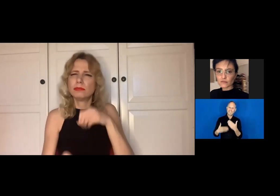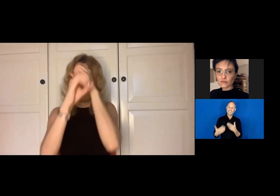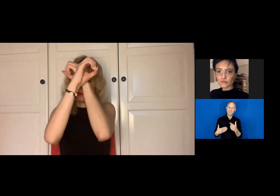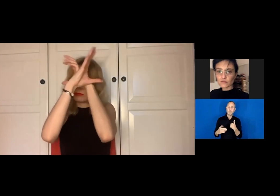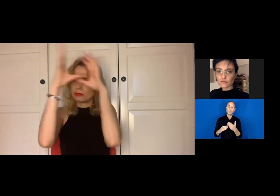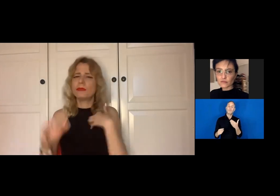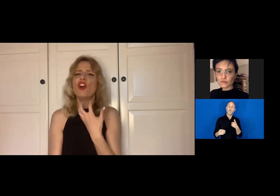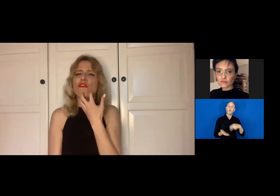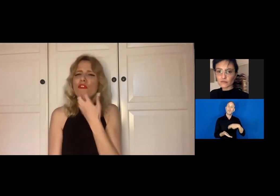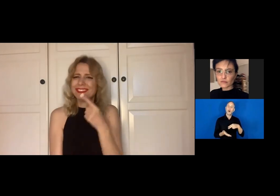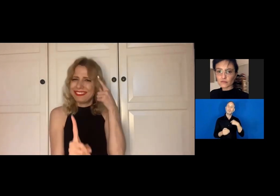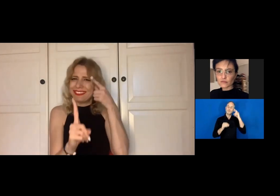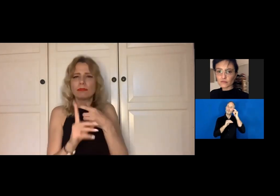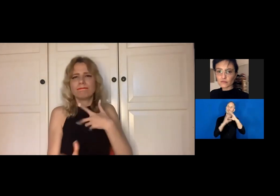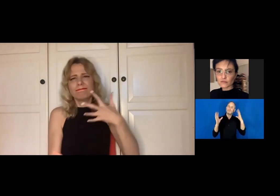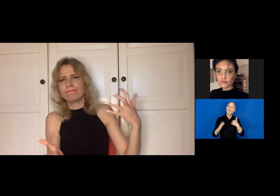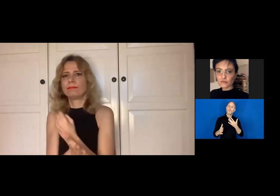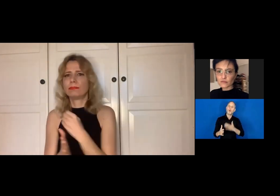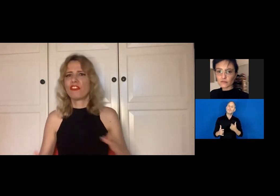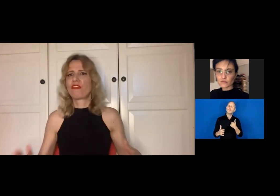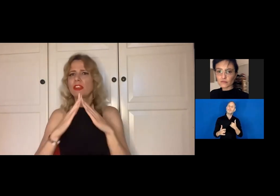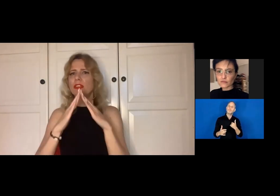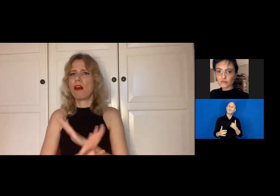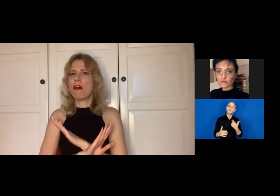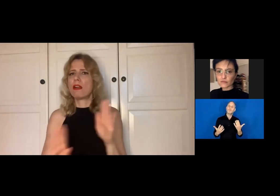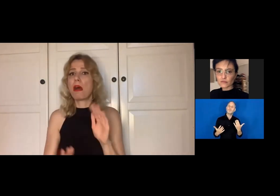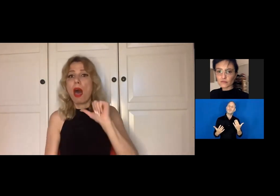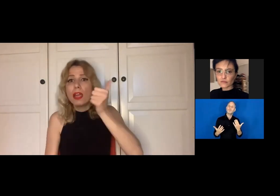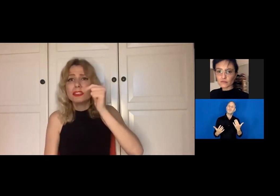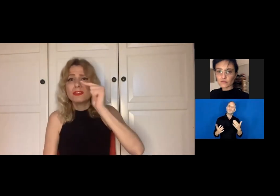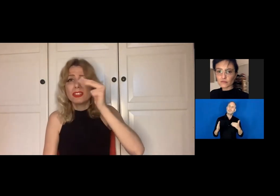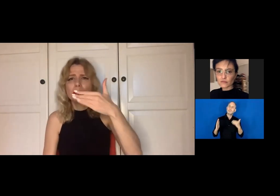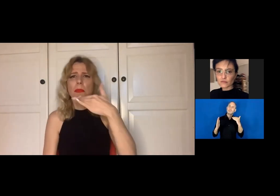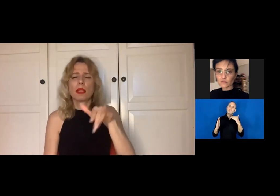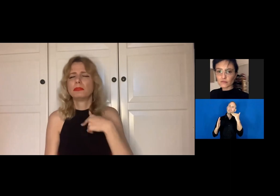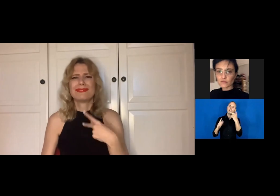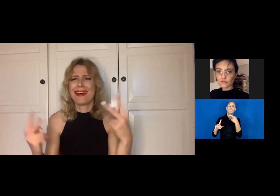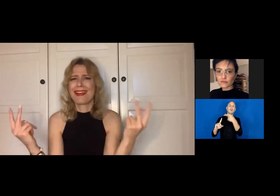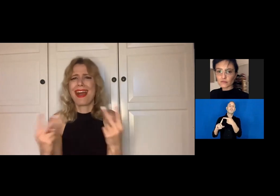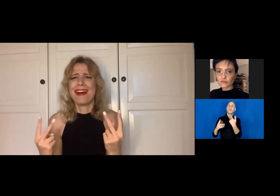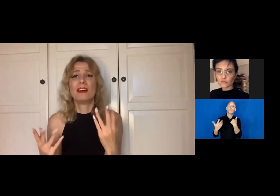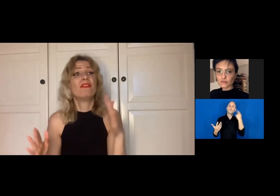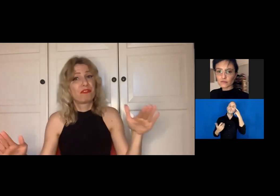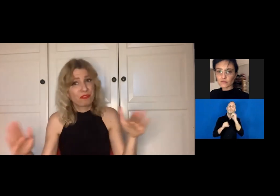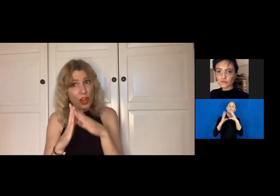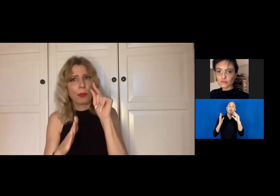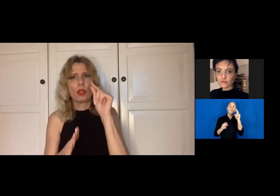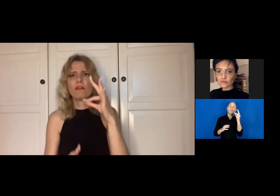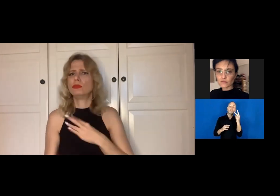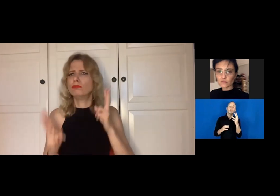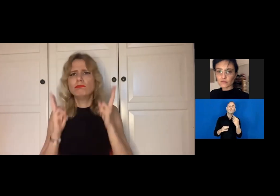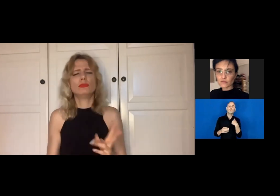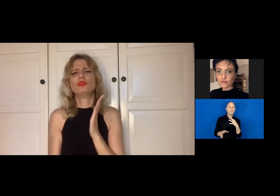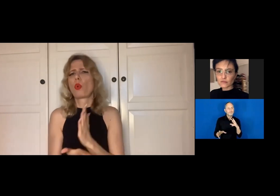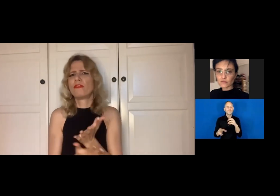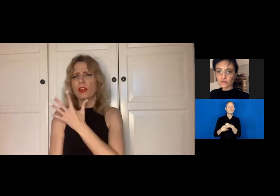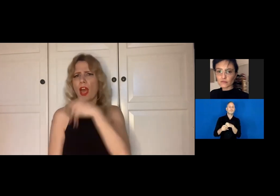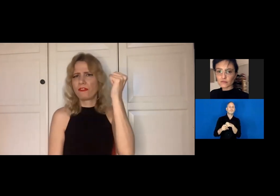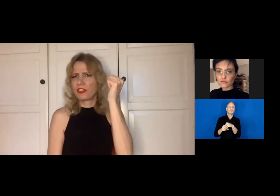But my inner voice would tell me like: "I did join the show. So it doesn't really matter if I win or not. I joined the show."